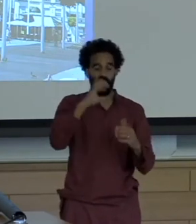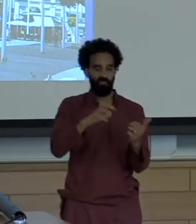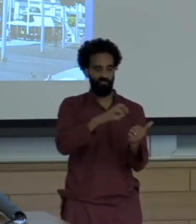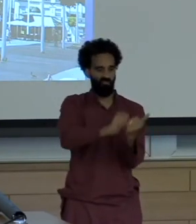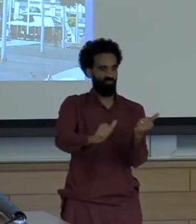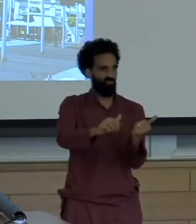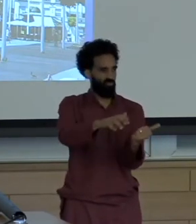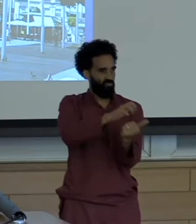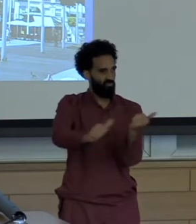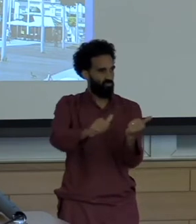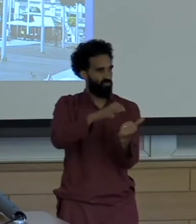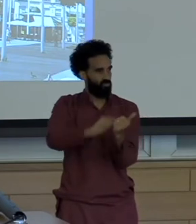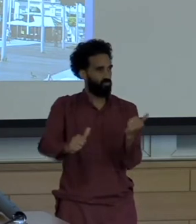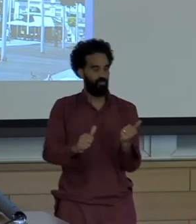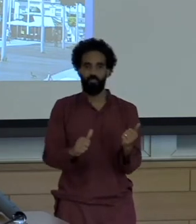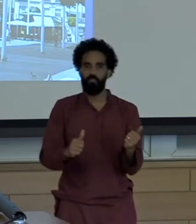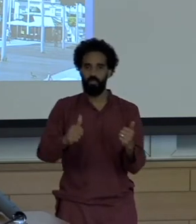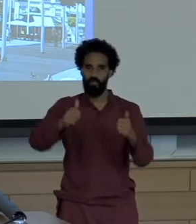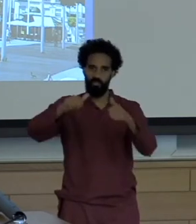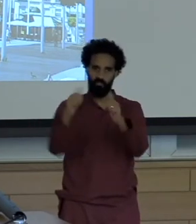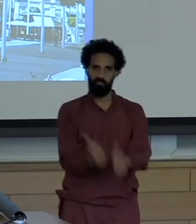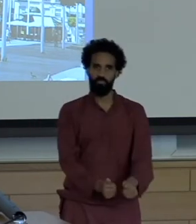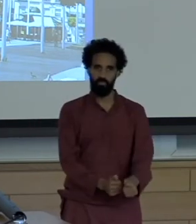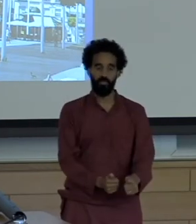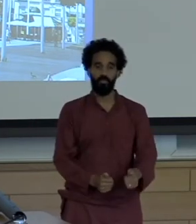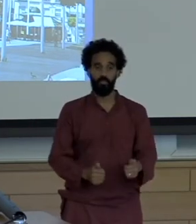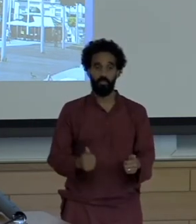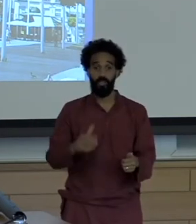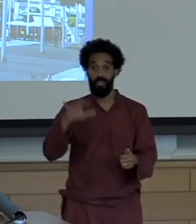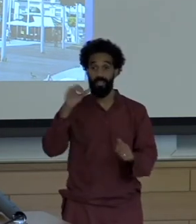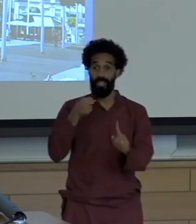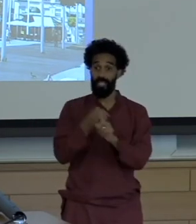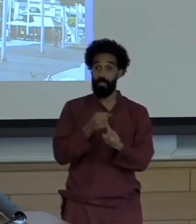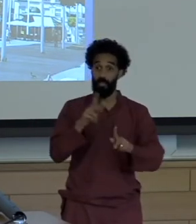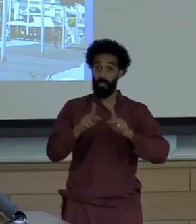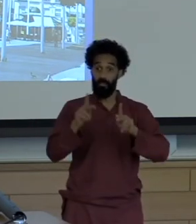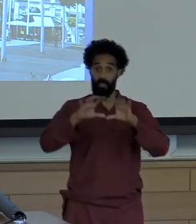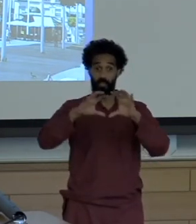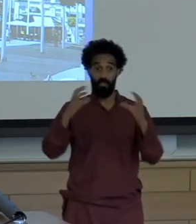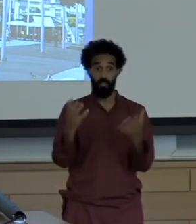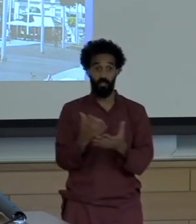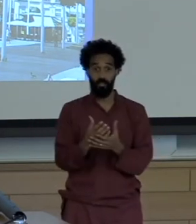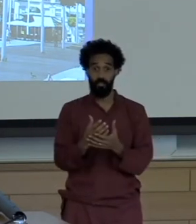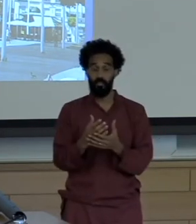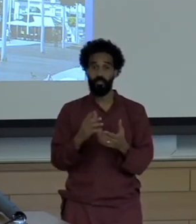It also launched Humanity on a journey toward the sixth mass extinction. I